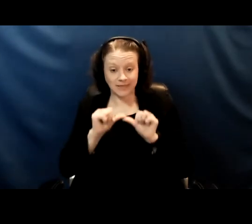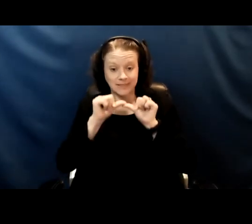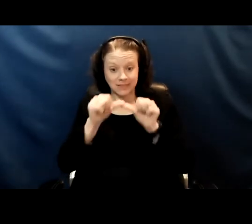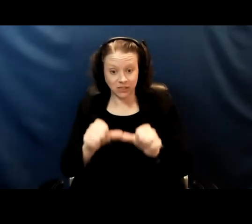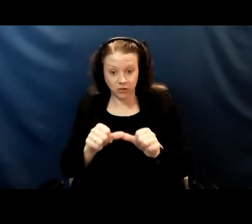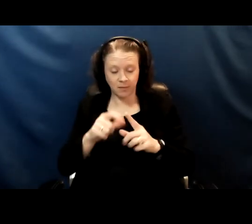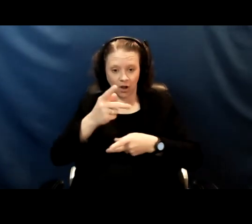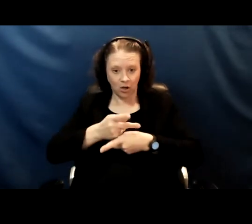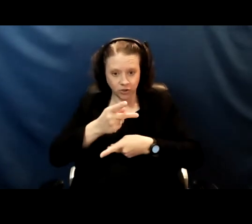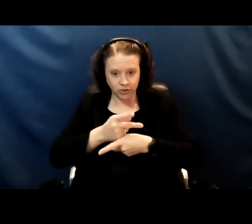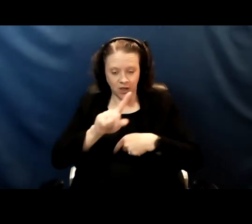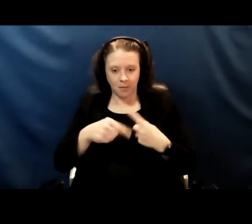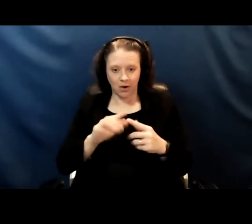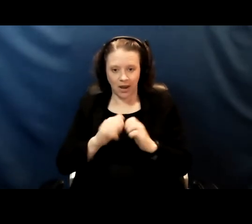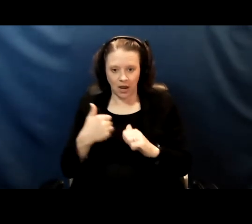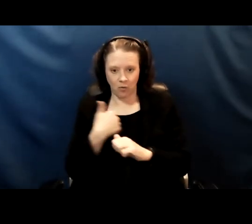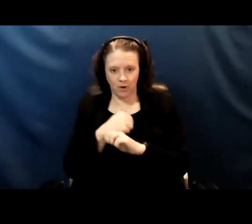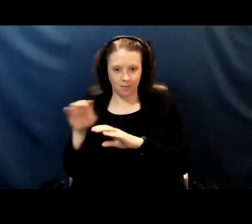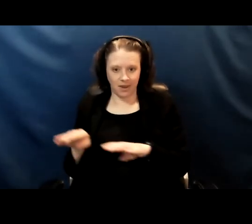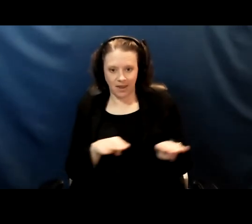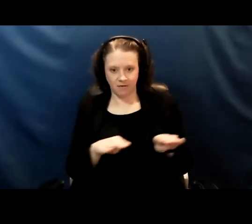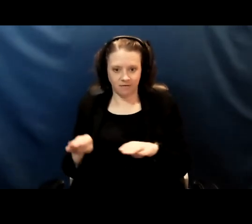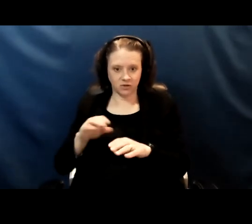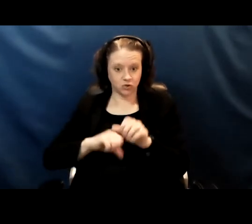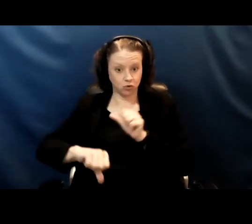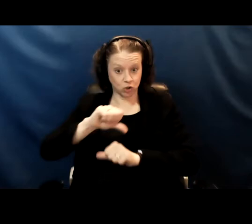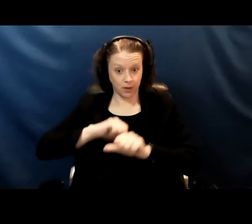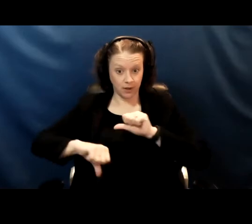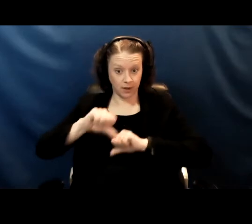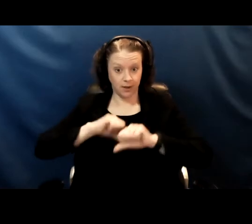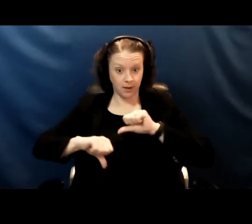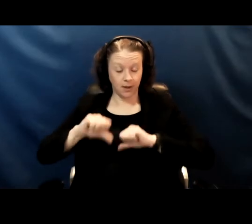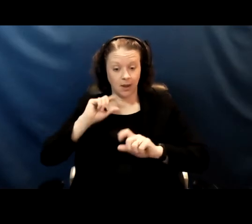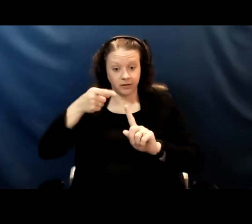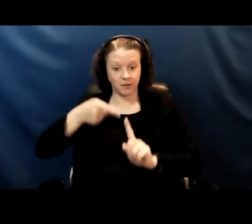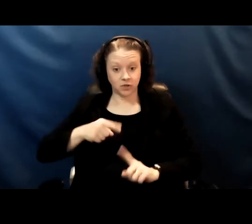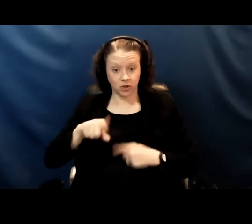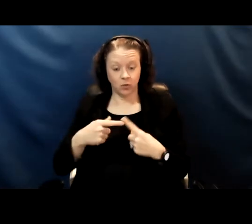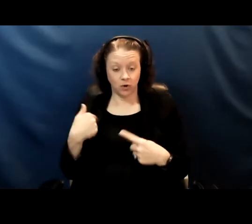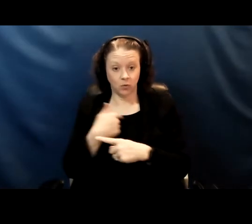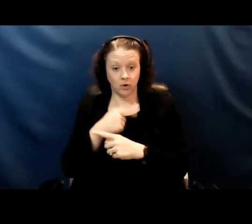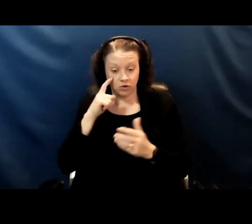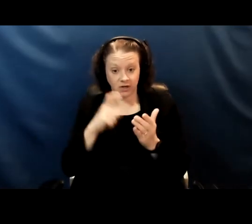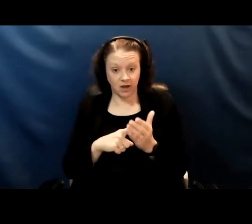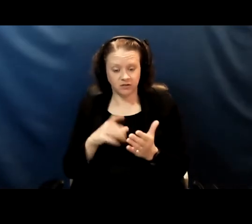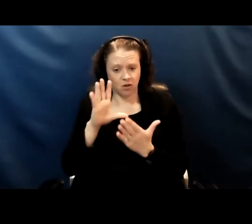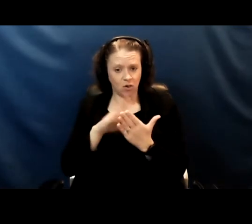about how we behave socially especially as we recognize that learning is very important